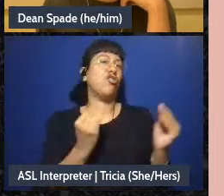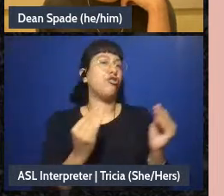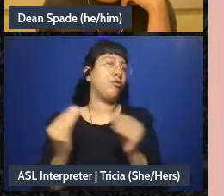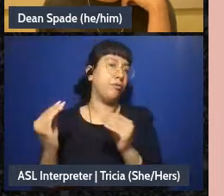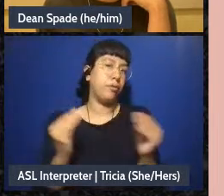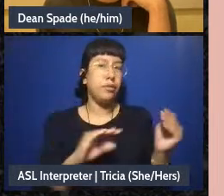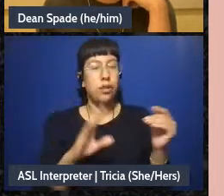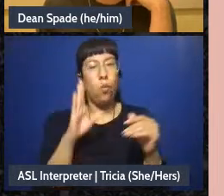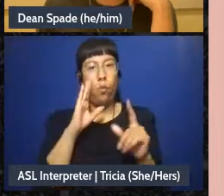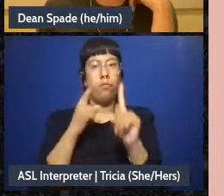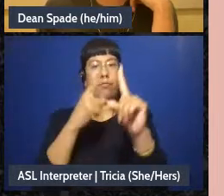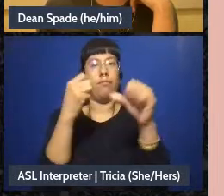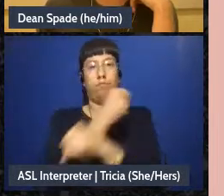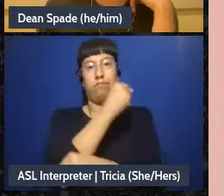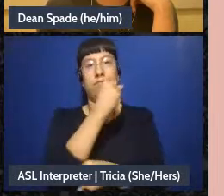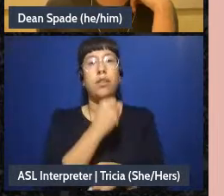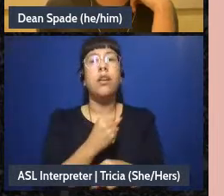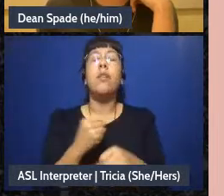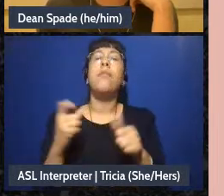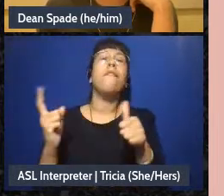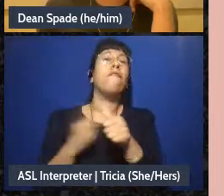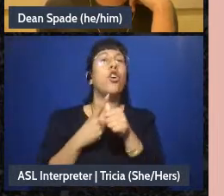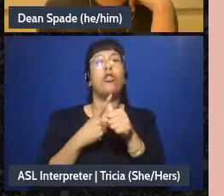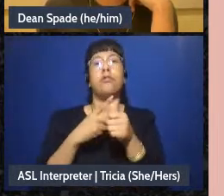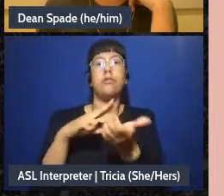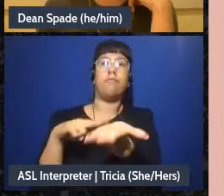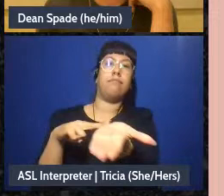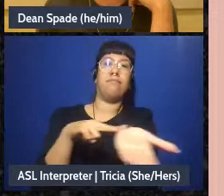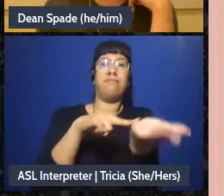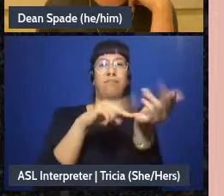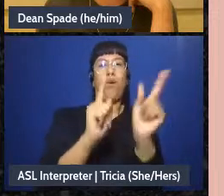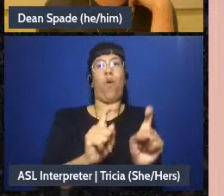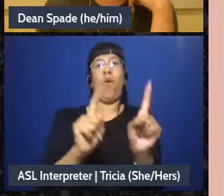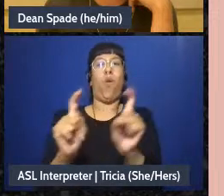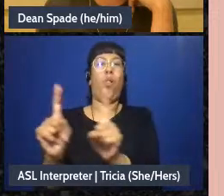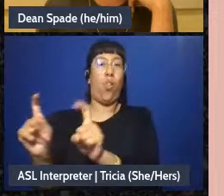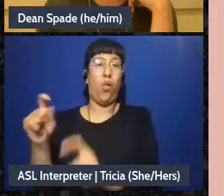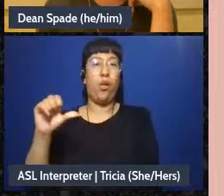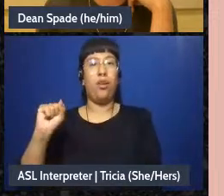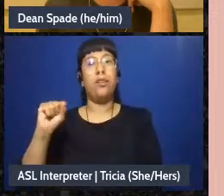and I think I want to just do a quick poll, um, Sophie can we pull up the What Are The